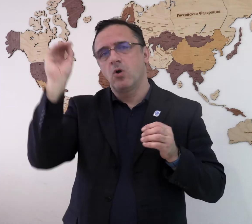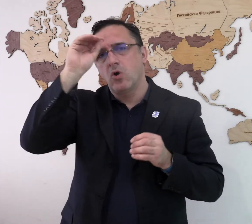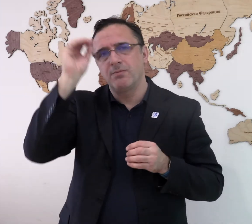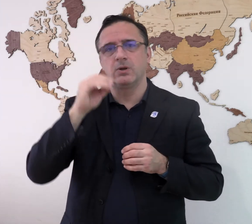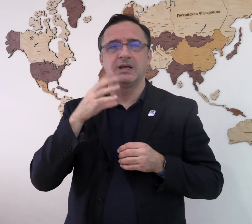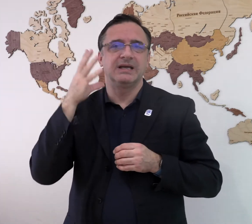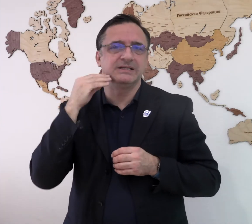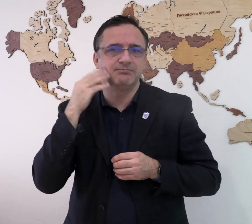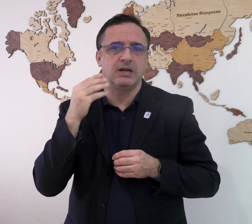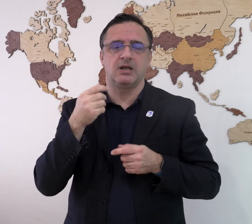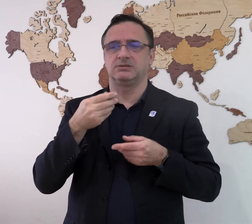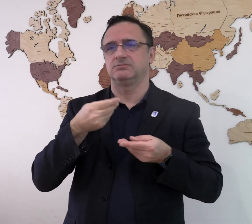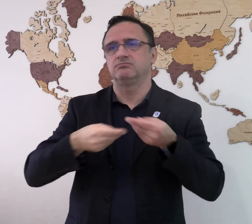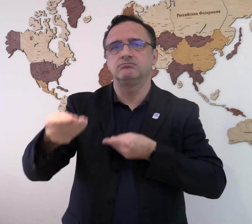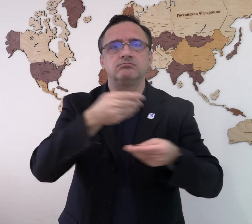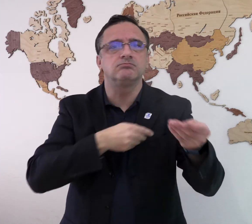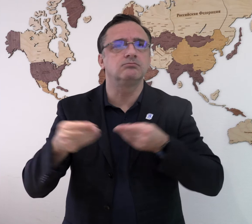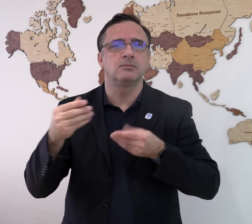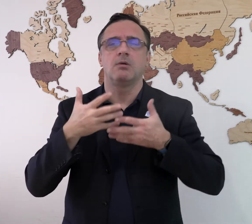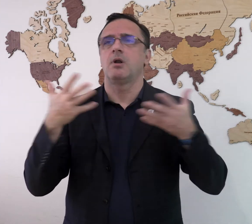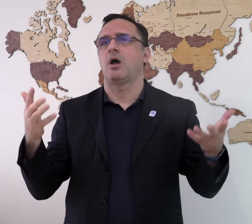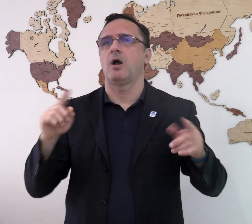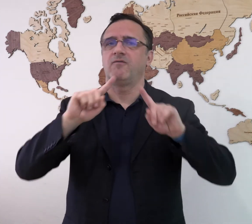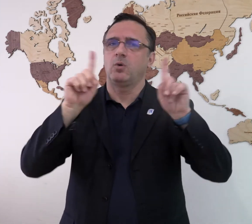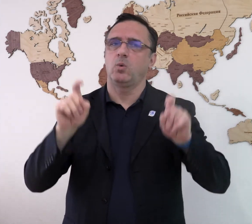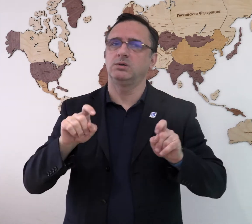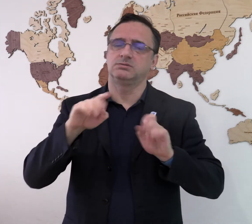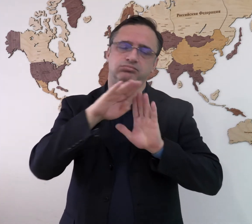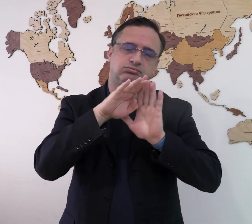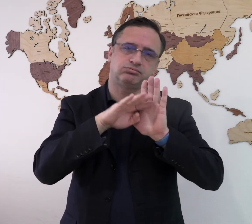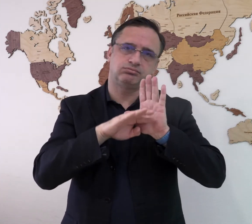there were many discussions and questions.